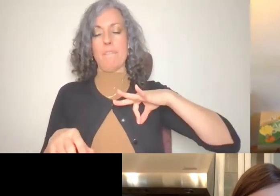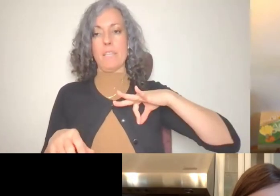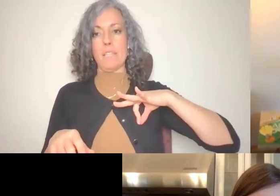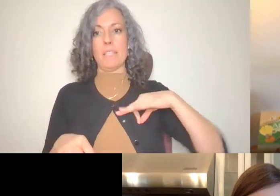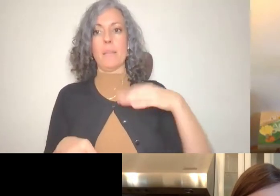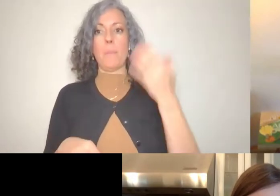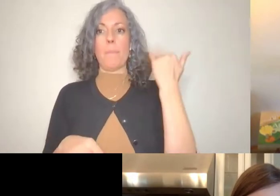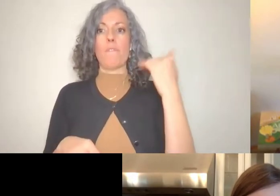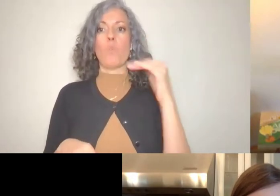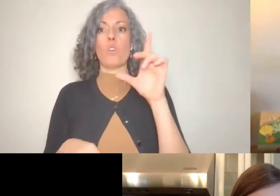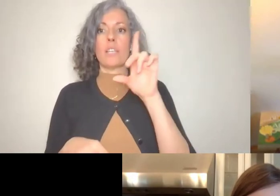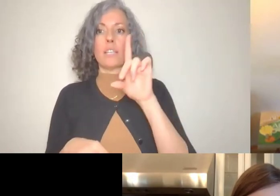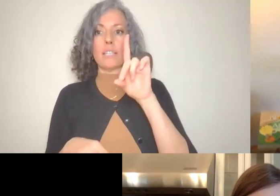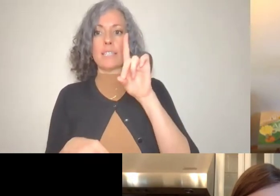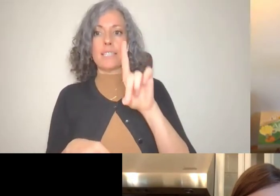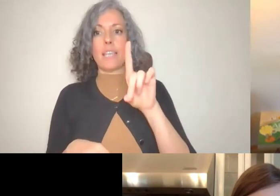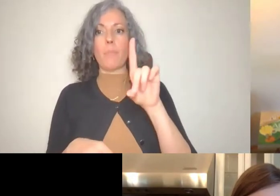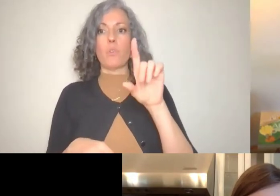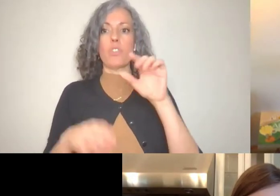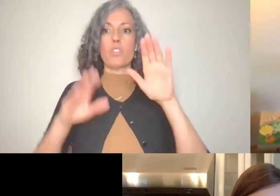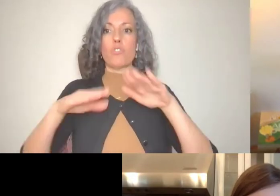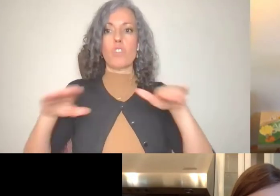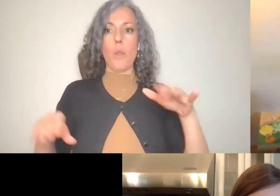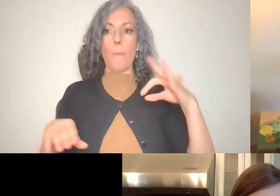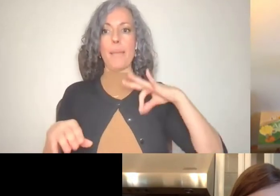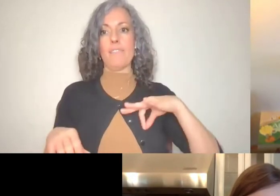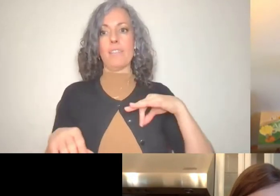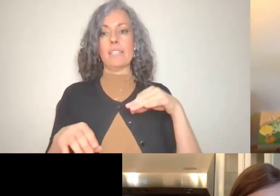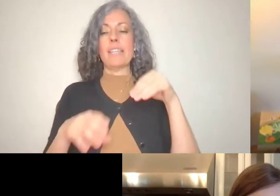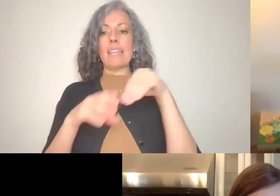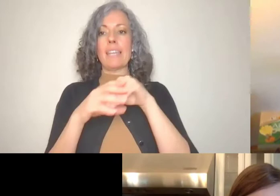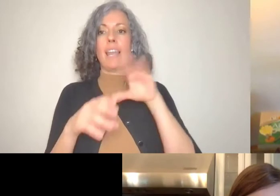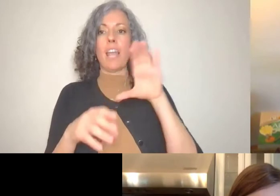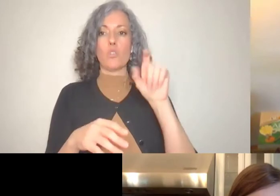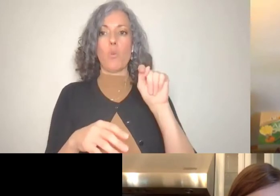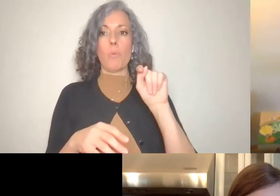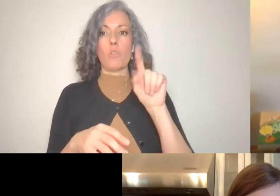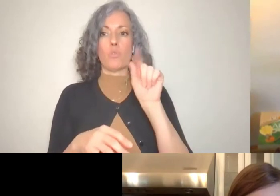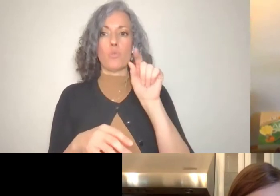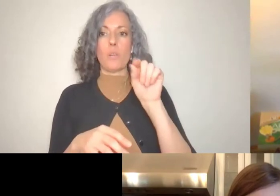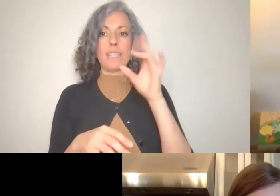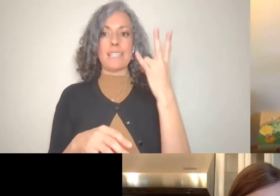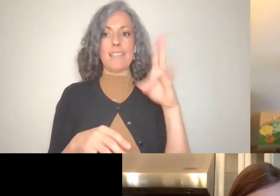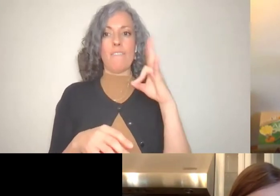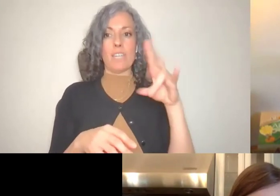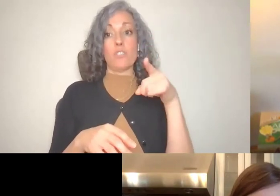Benefits in October 2017? And with that Taylor was thrown into the world of